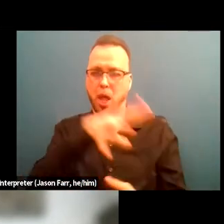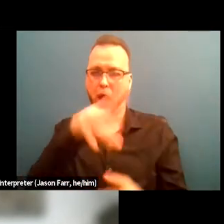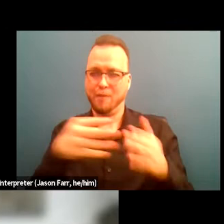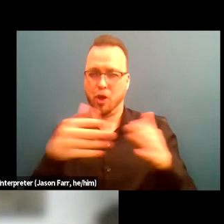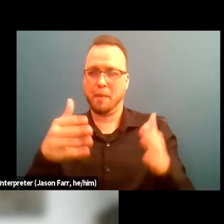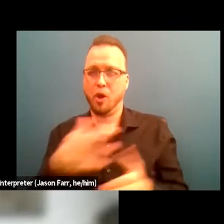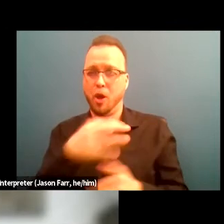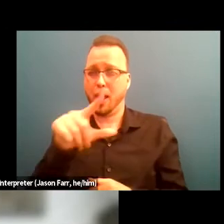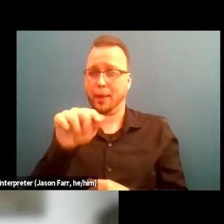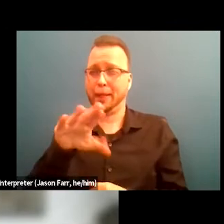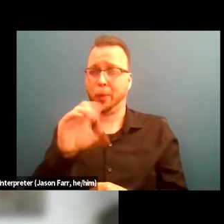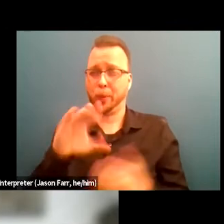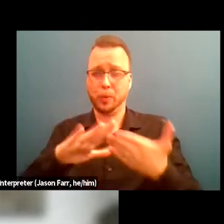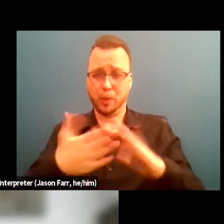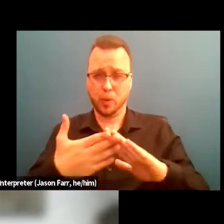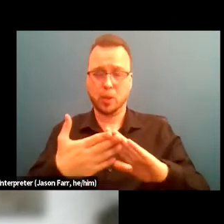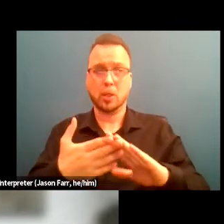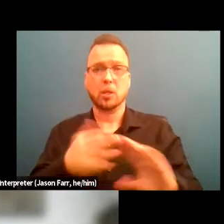and Latino communities was enacted.